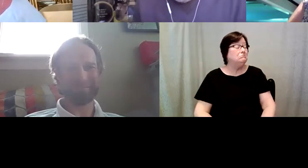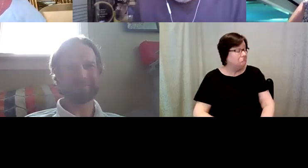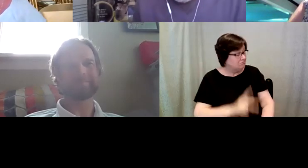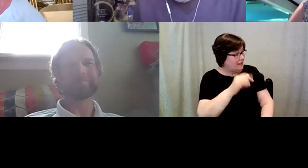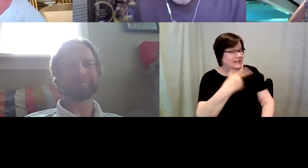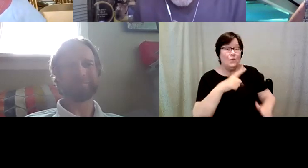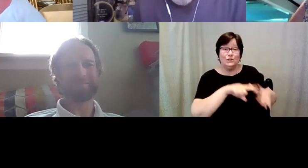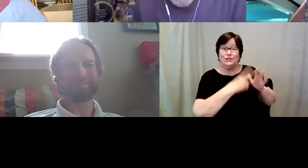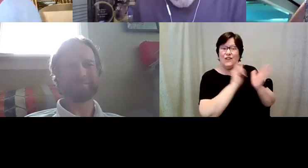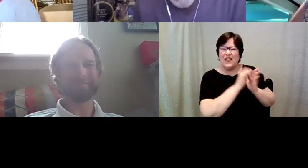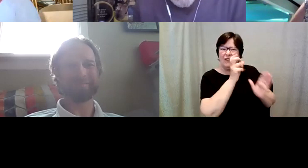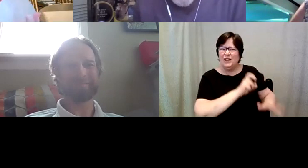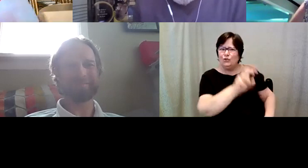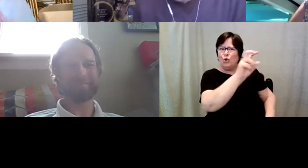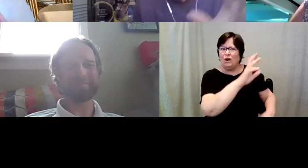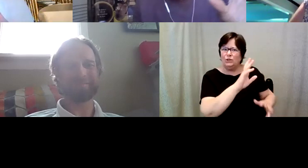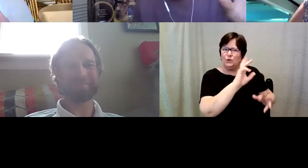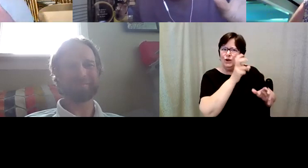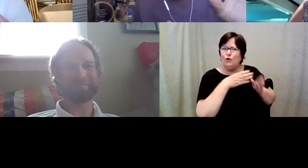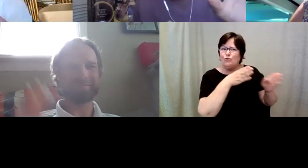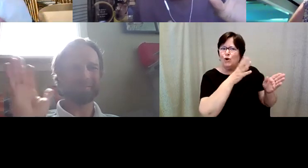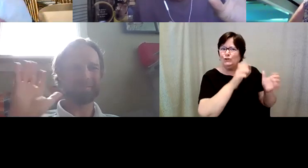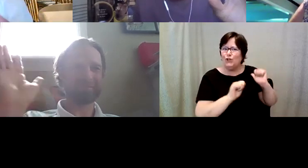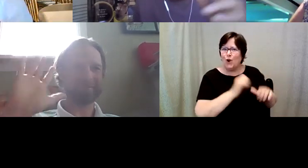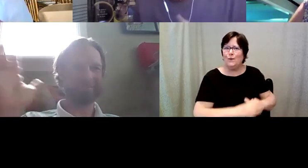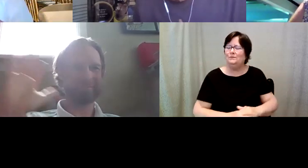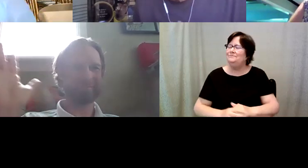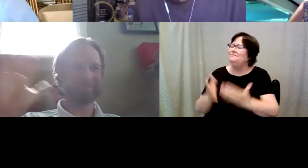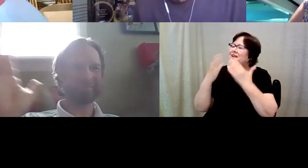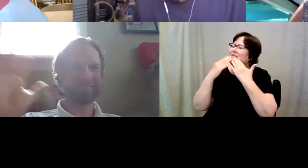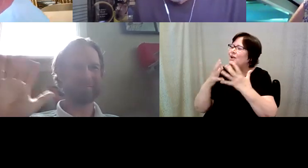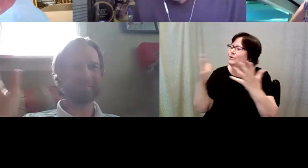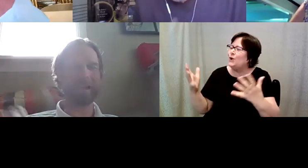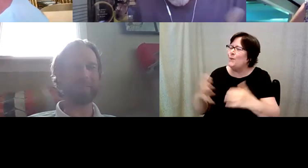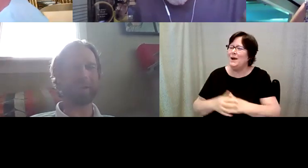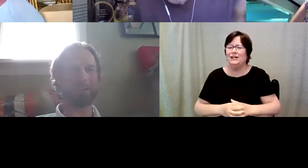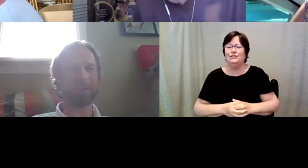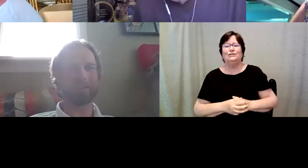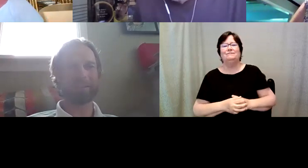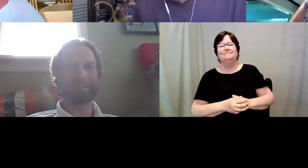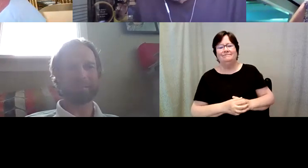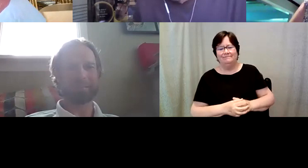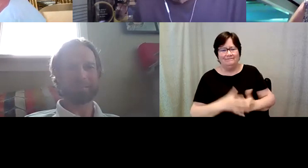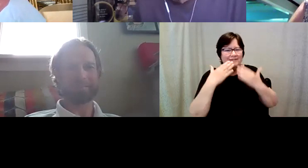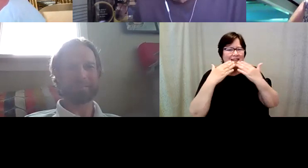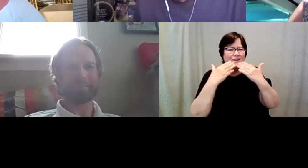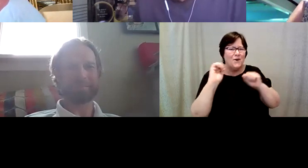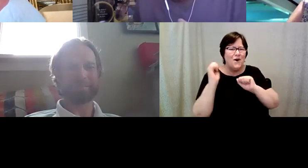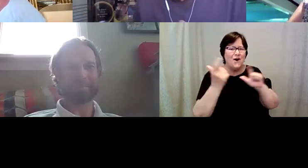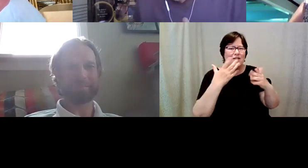Kelly Redder: Maybe Jeff can do. D. Major Cohen: So thank you guys Thank you guys so much. D. Major Cohen: photography yeah. Jon Rodibaugh: Thanks major.